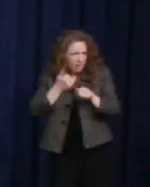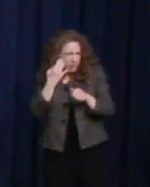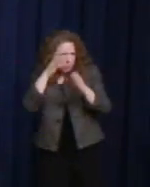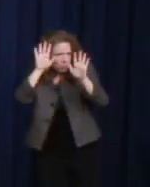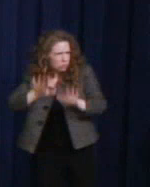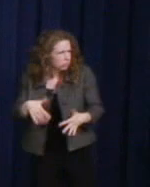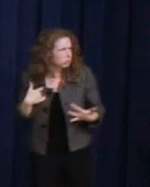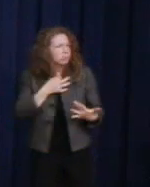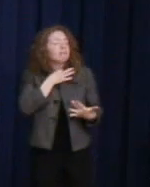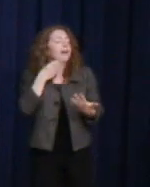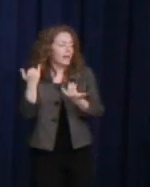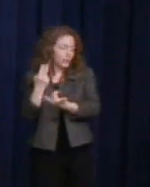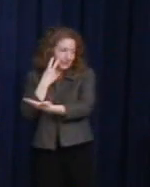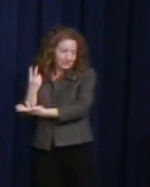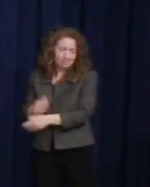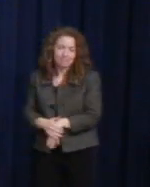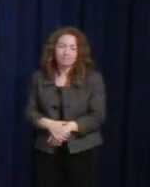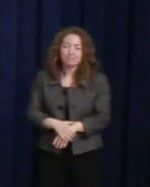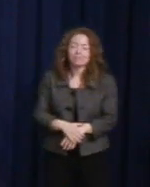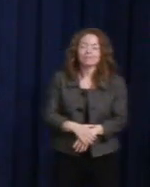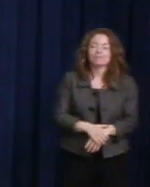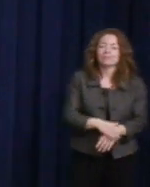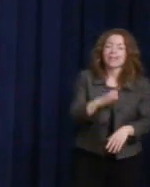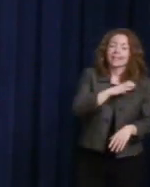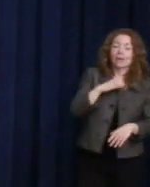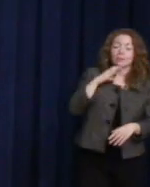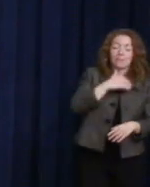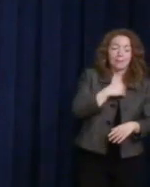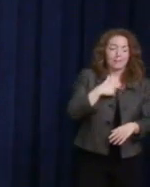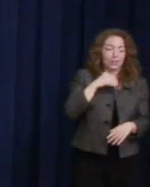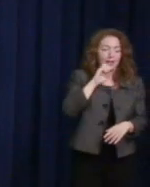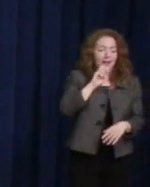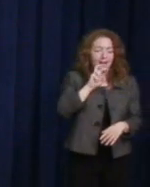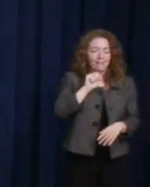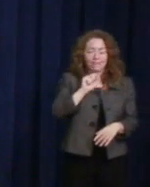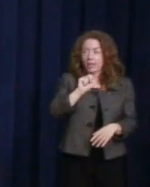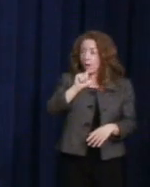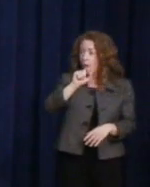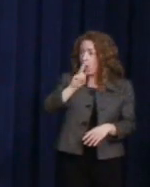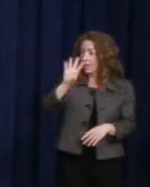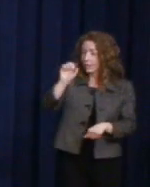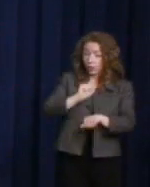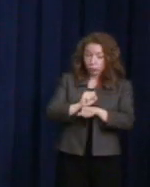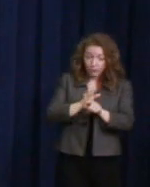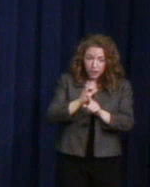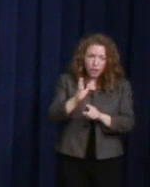Campbell City Council Member Evan Low's career includes a lot of firsts. In 2006, he became the first Asian-American